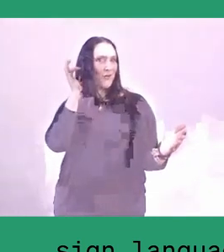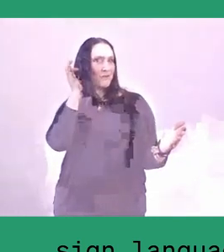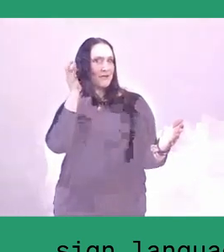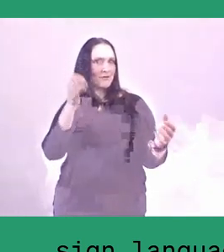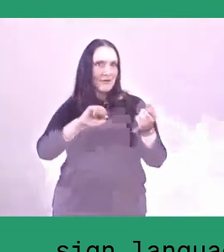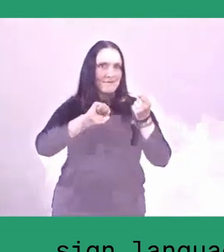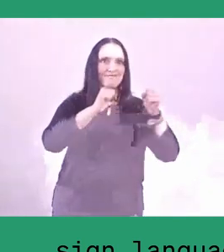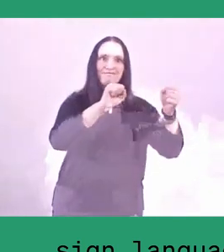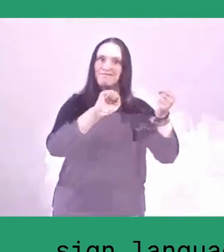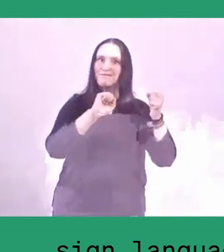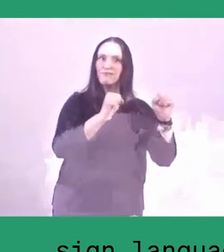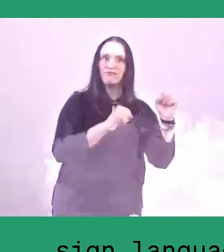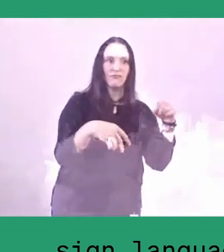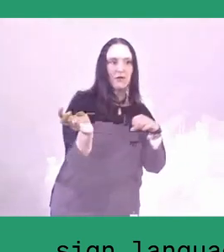commented on the others which are not...